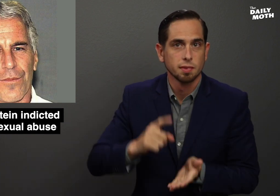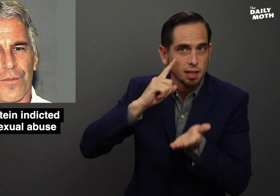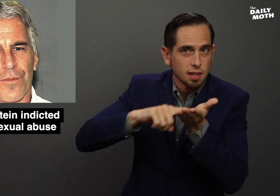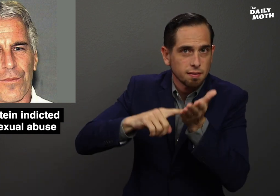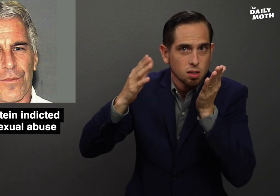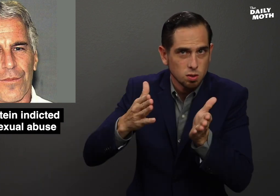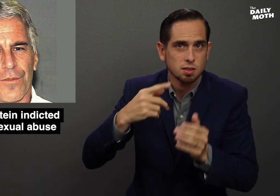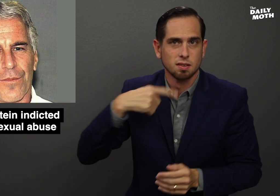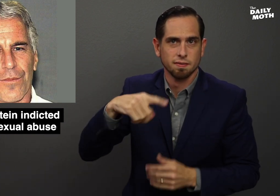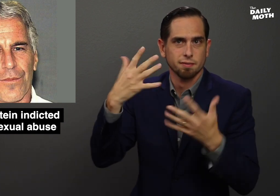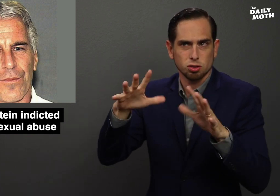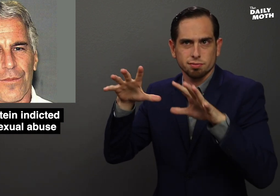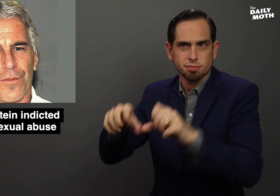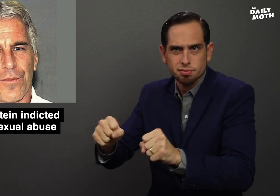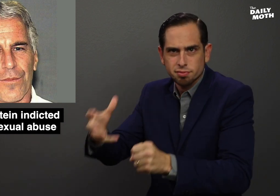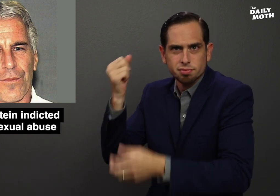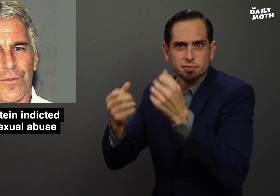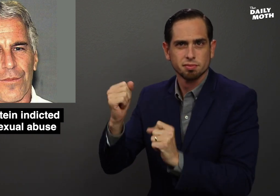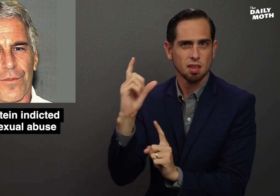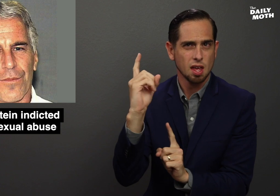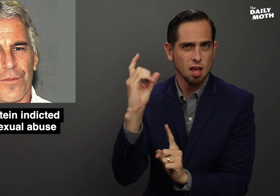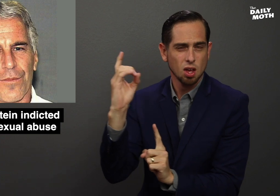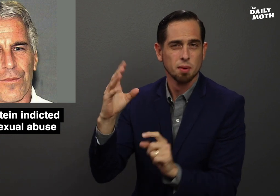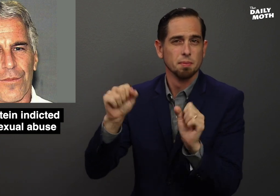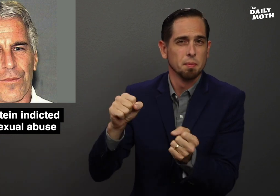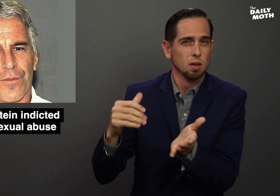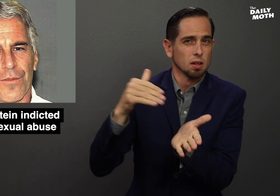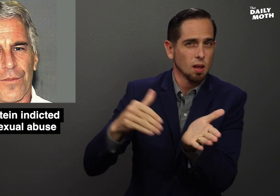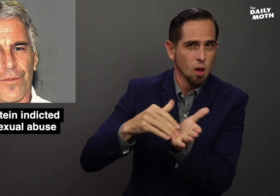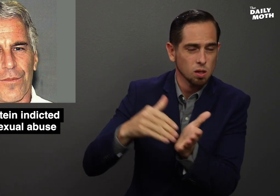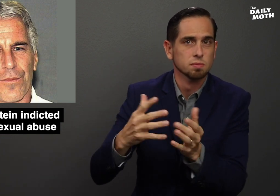Investigators said they seized hundreds and possibly thousands